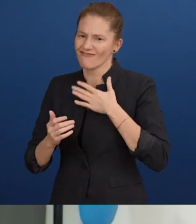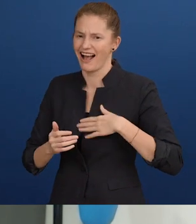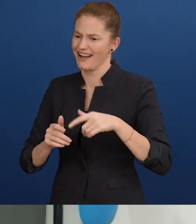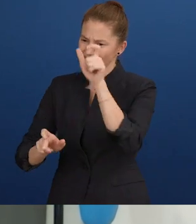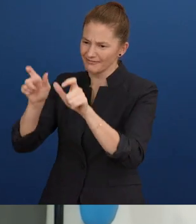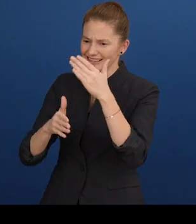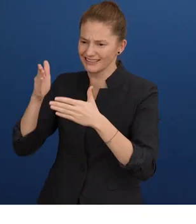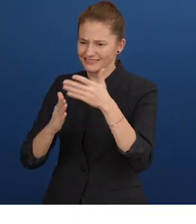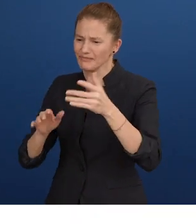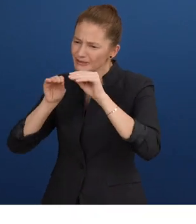Thank you”.